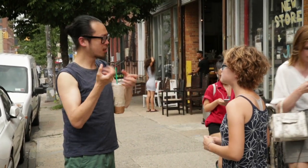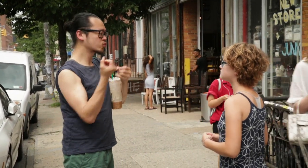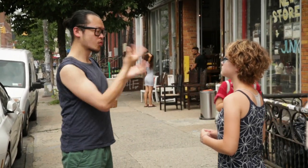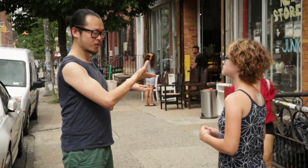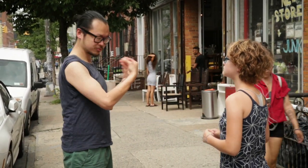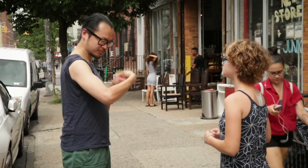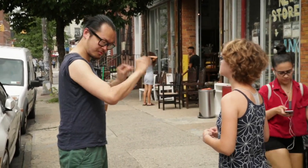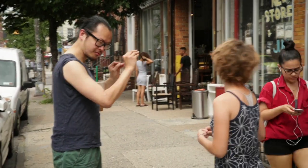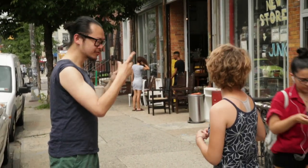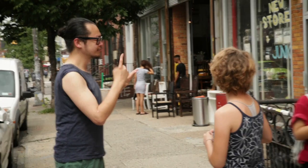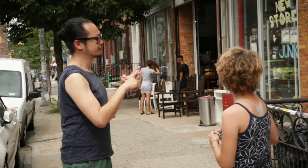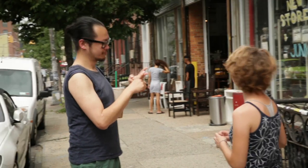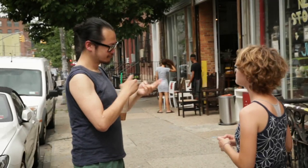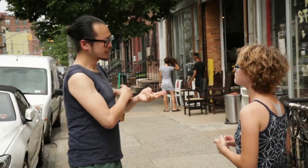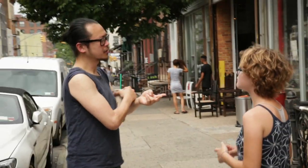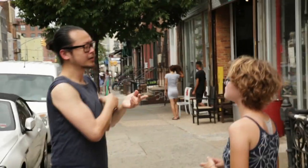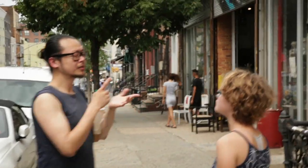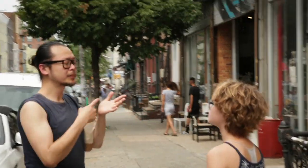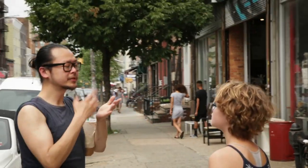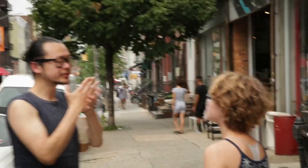These things might come from the deceased, and people sell their things to this store.